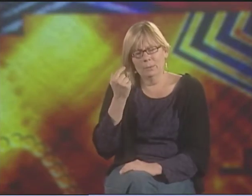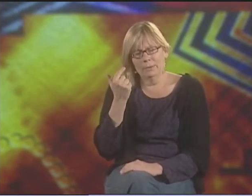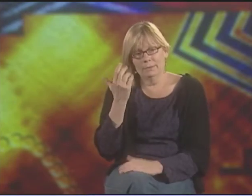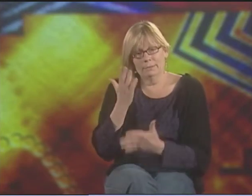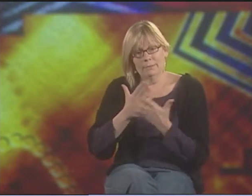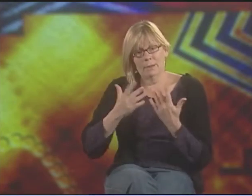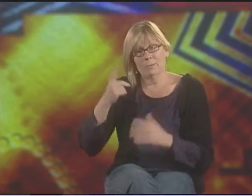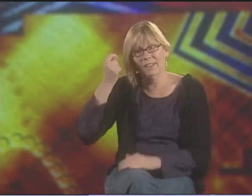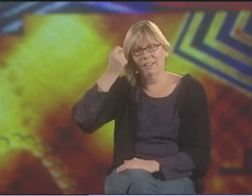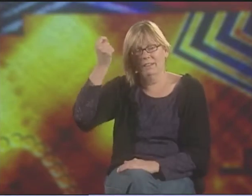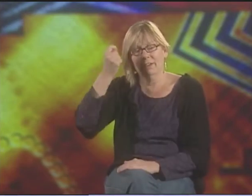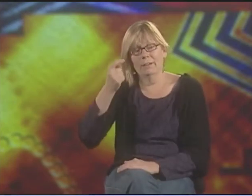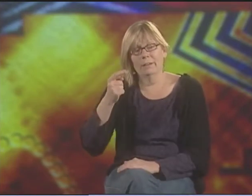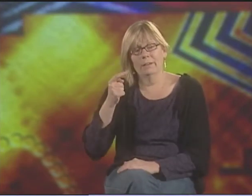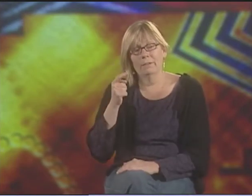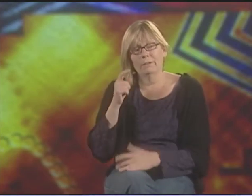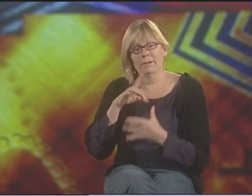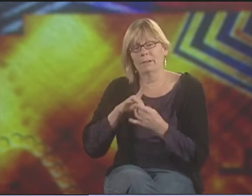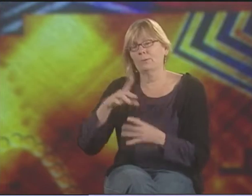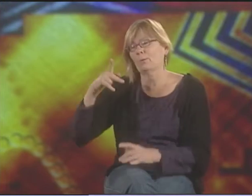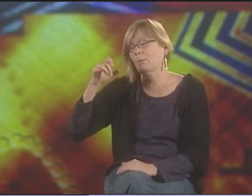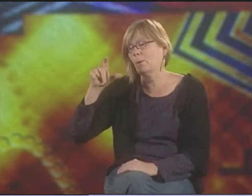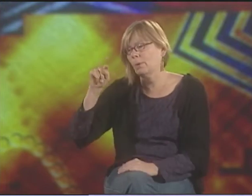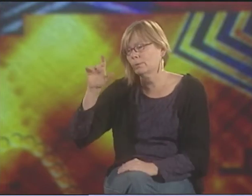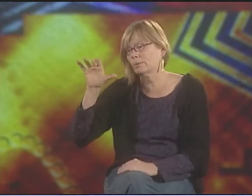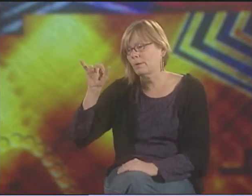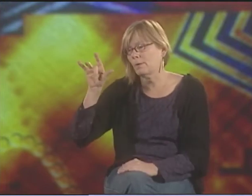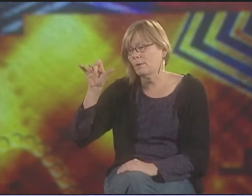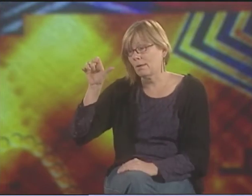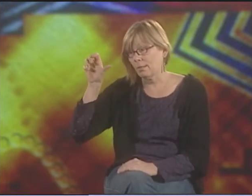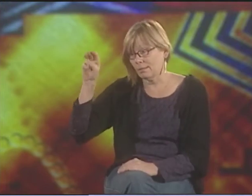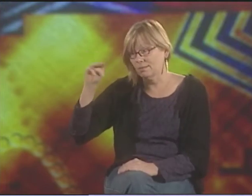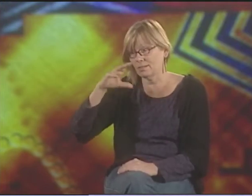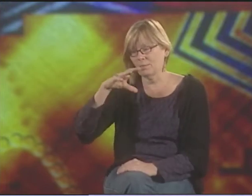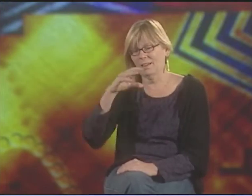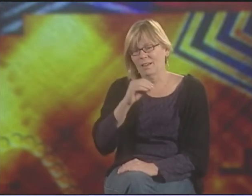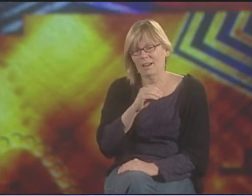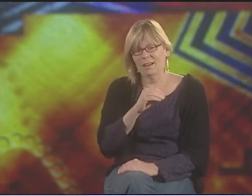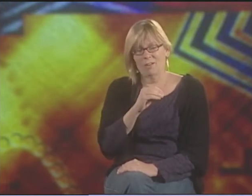YEAH, I'D LIKE TO ADD ONE MORE THING. LITTLE BIT CONFUSING.